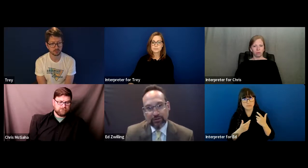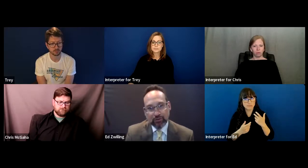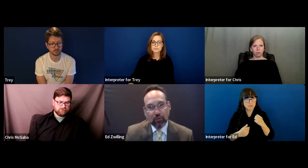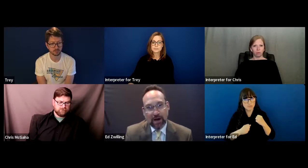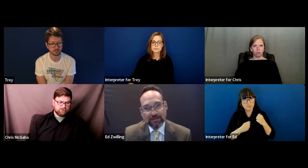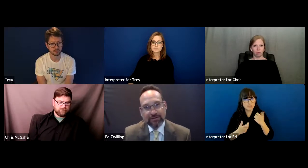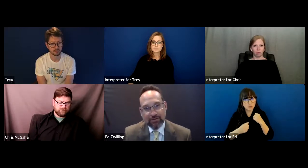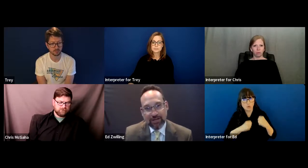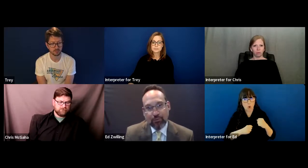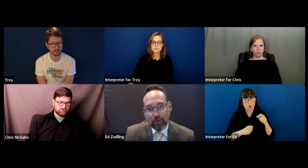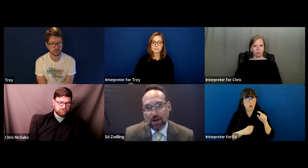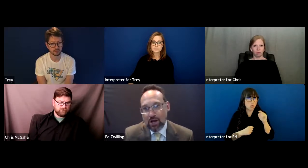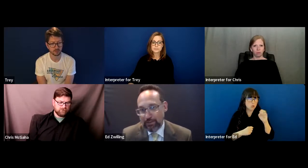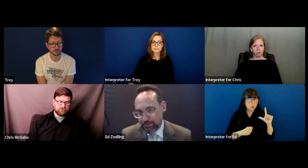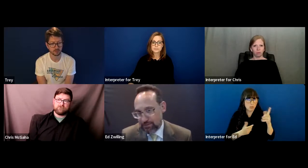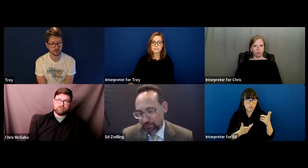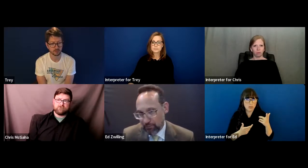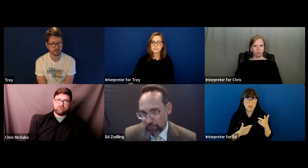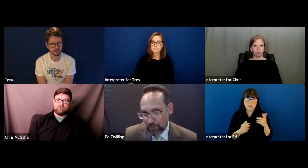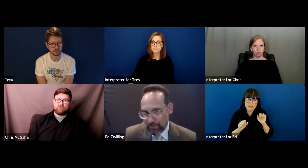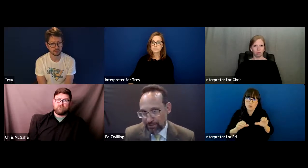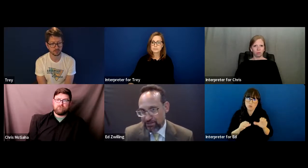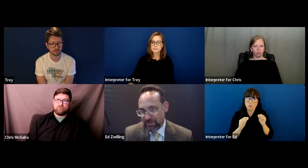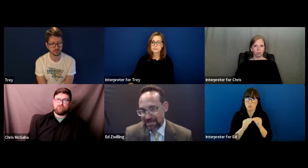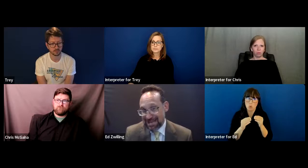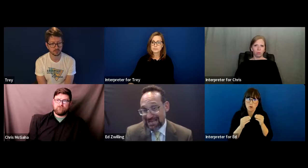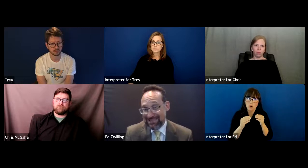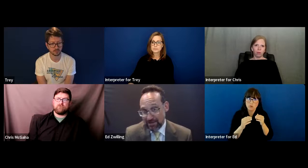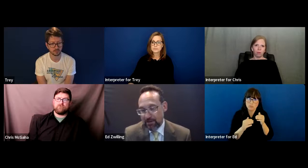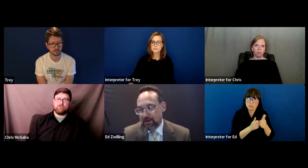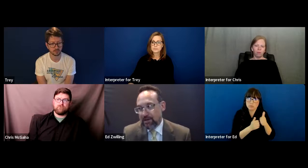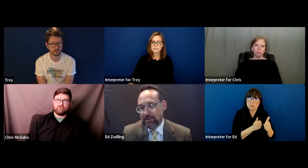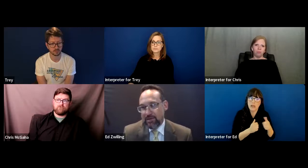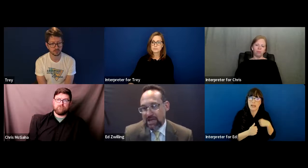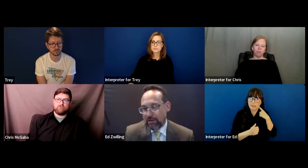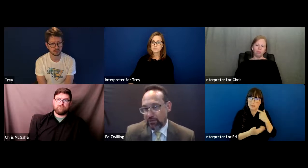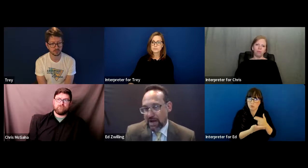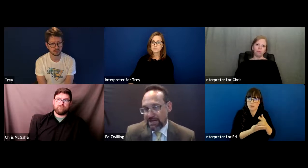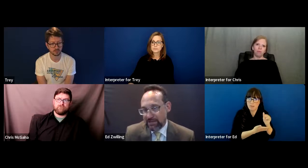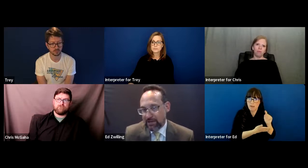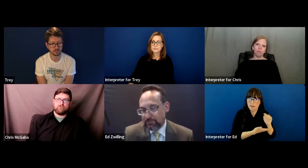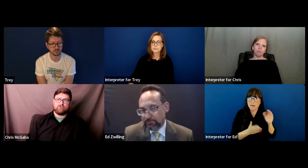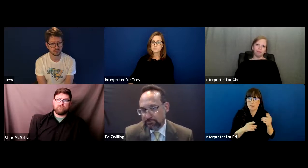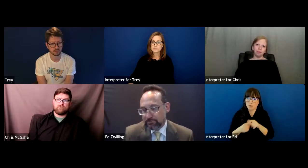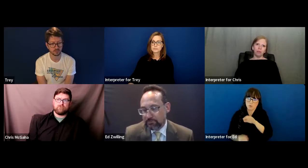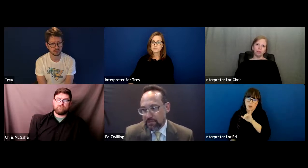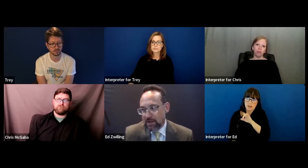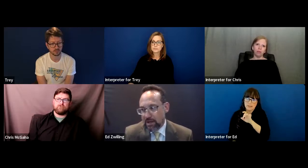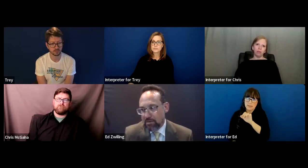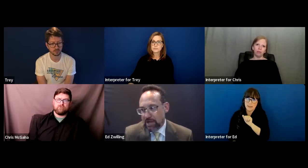in your toolbox. You can get more accomplished through the Rehabilitation Act, I think, than you can through IDEA.